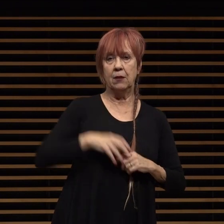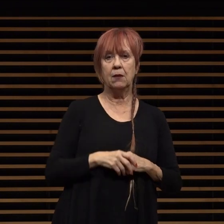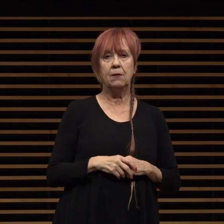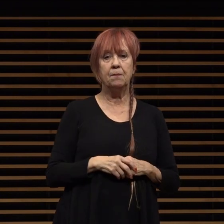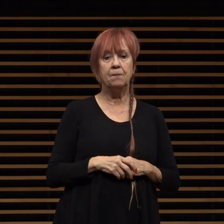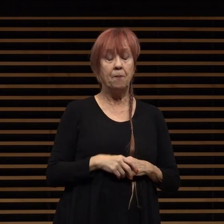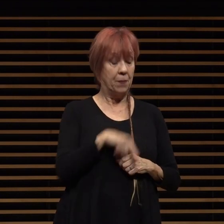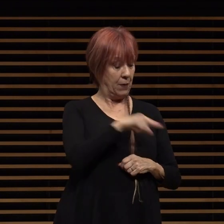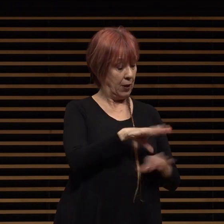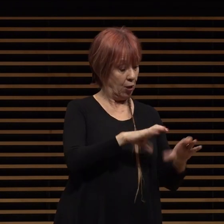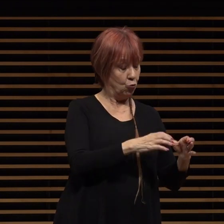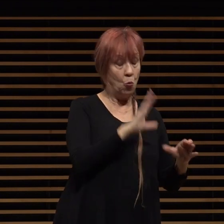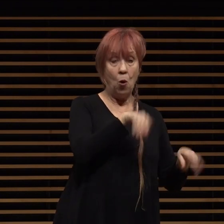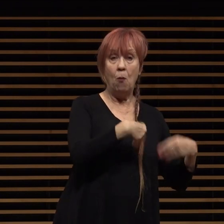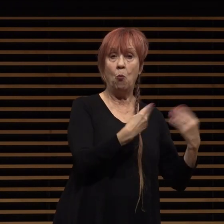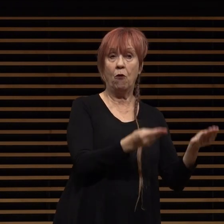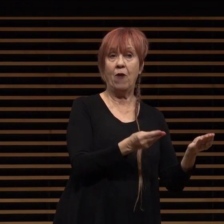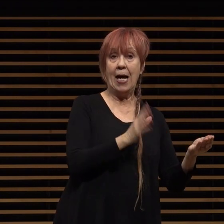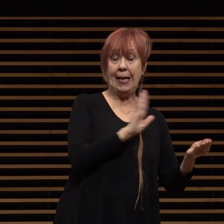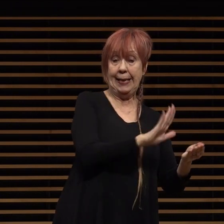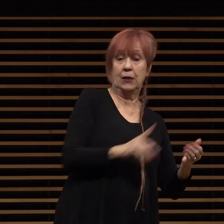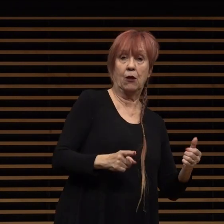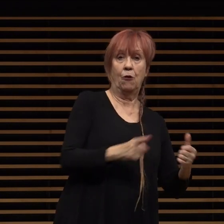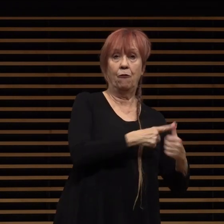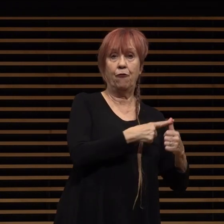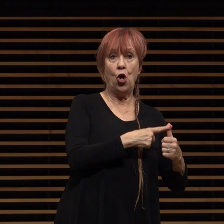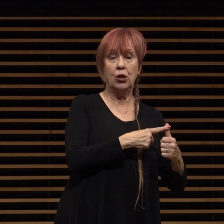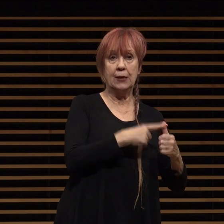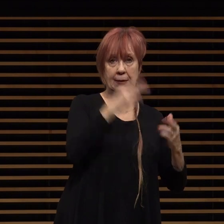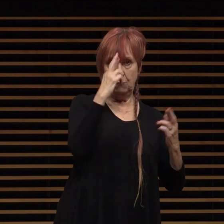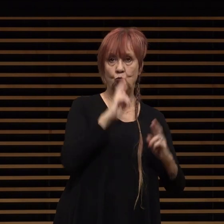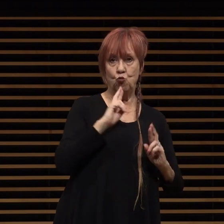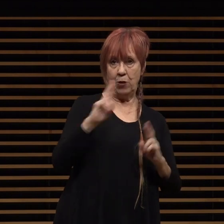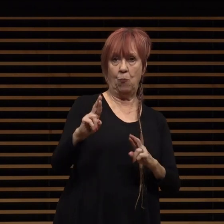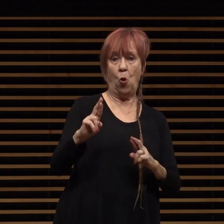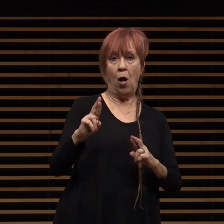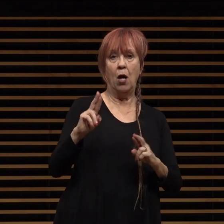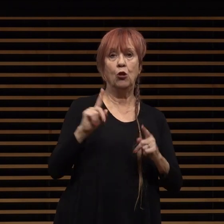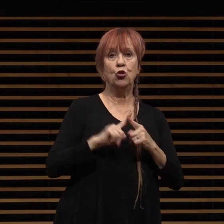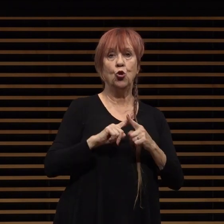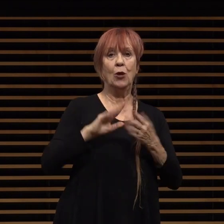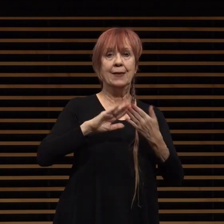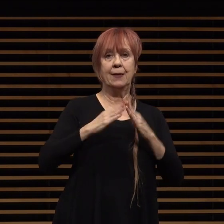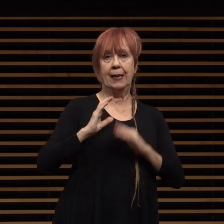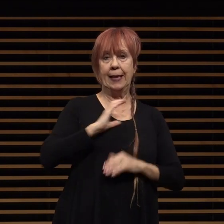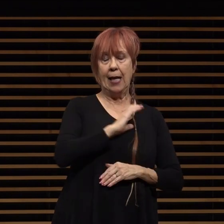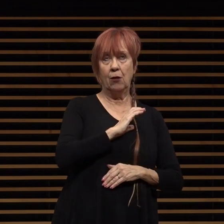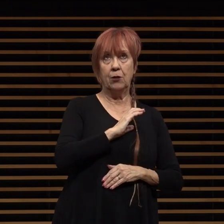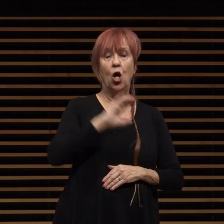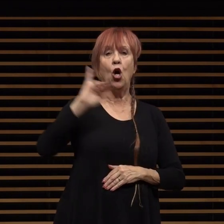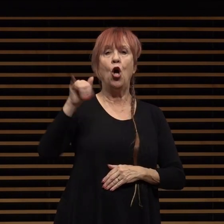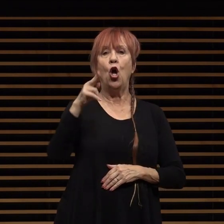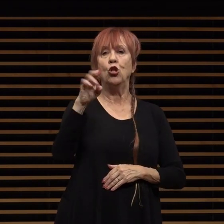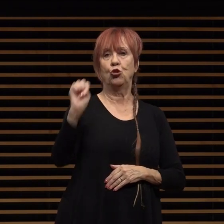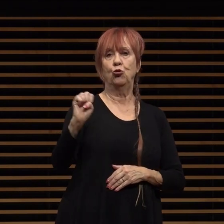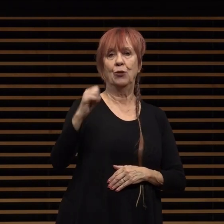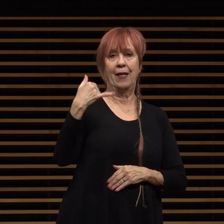task force will provide its first update to the city council